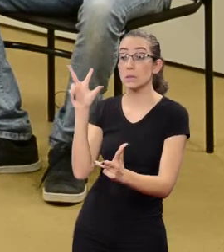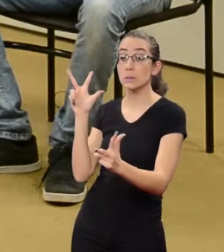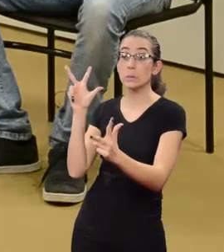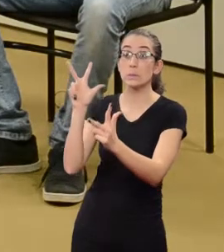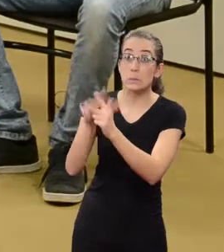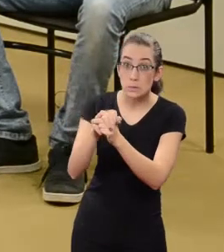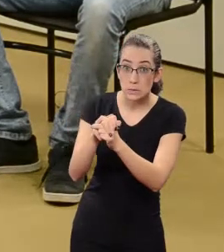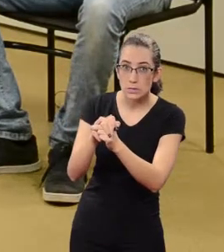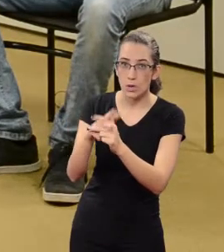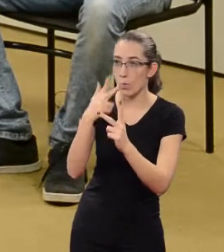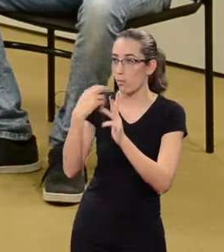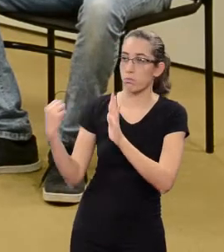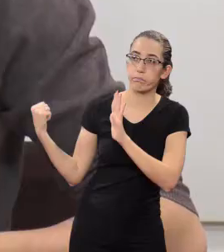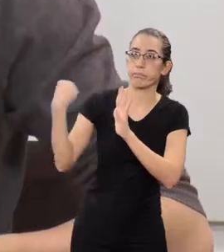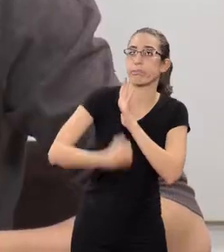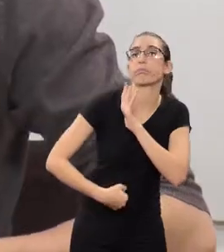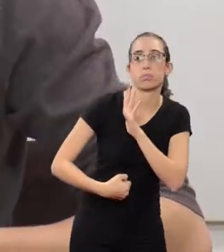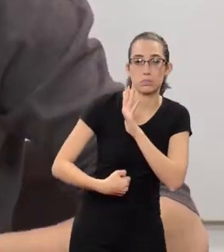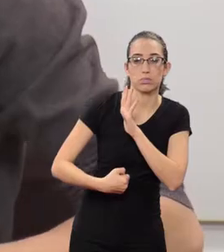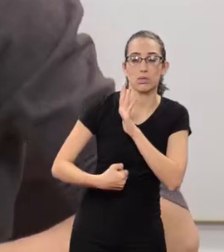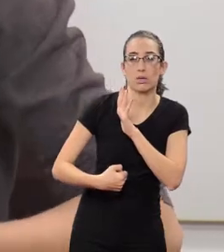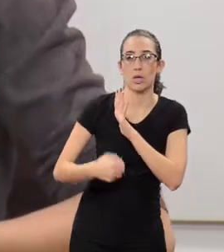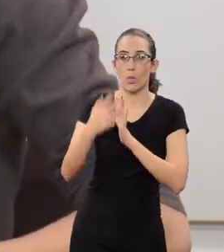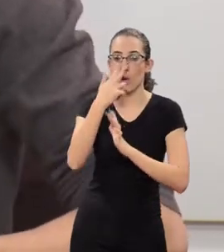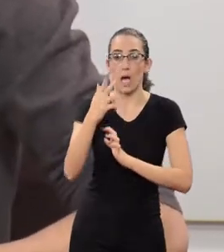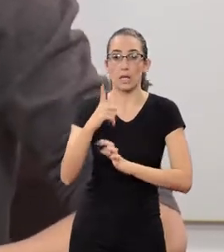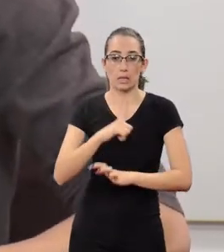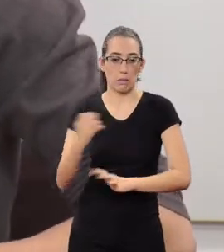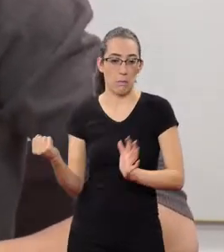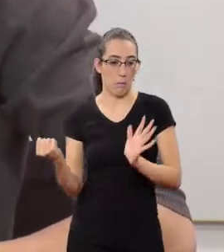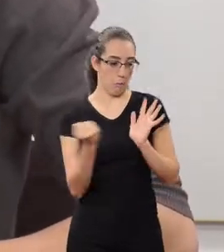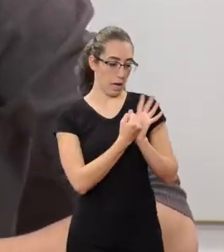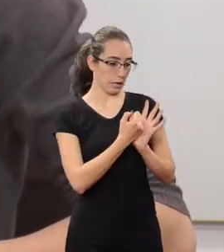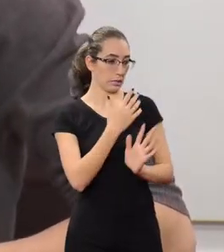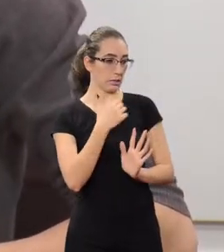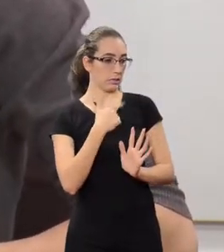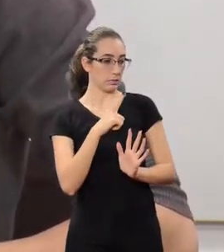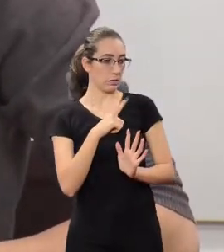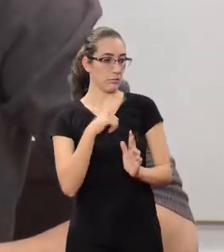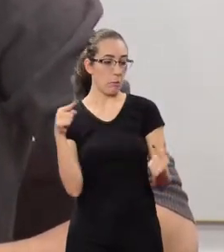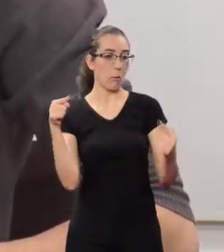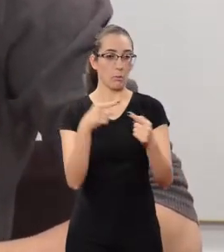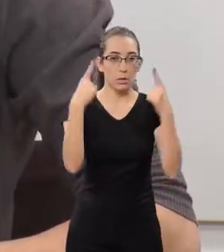to hit someone.